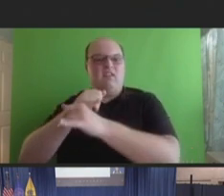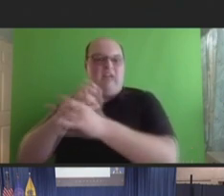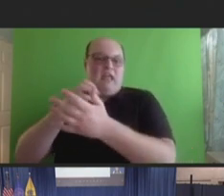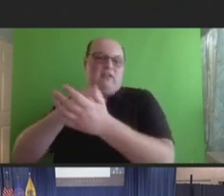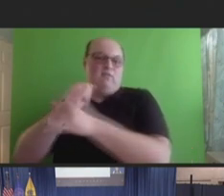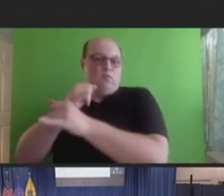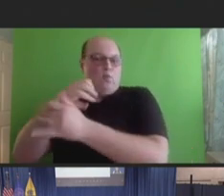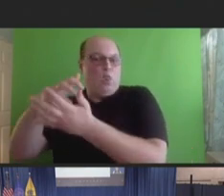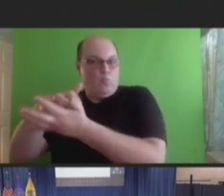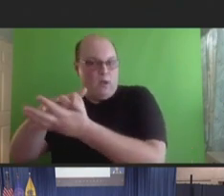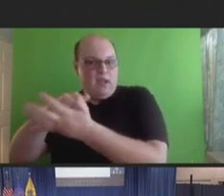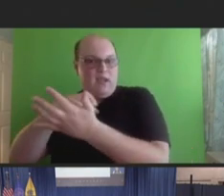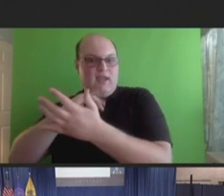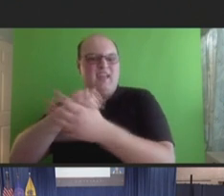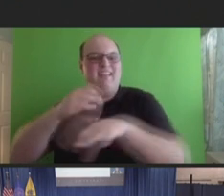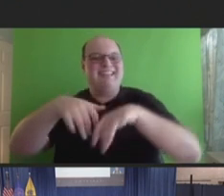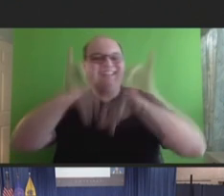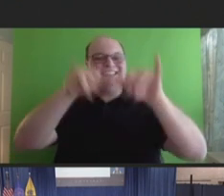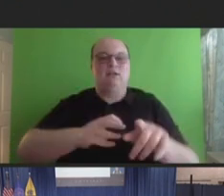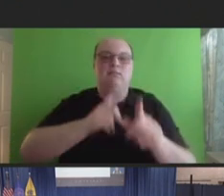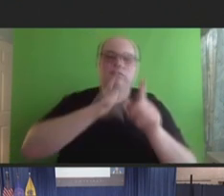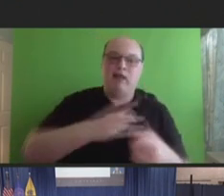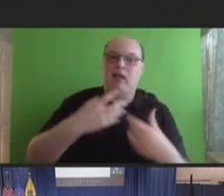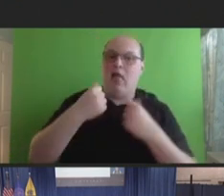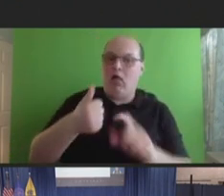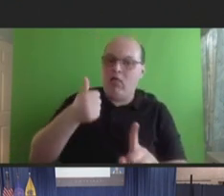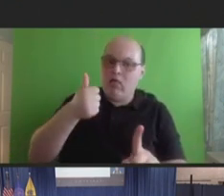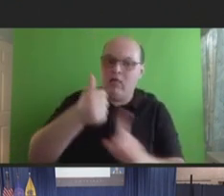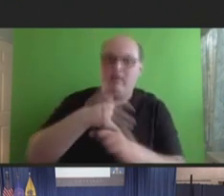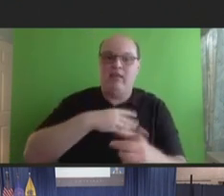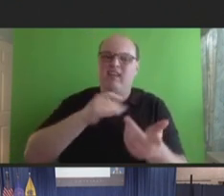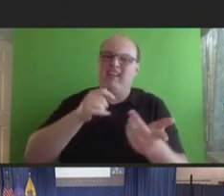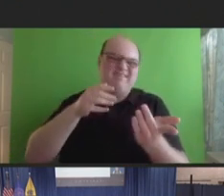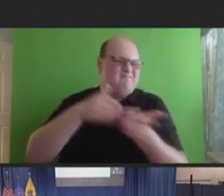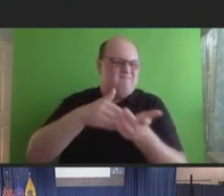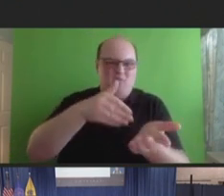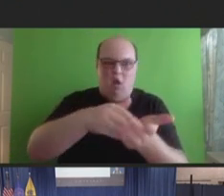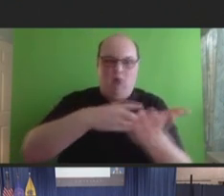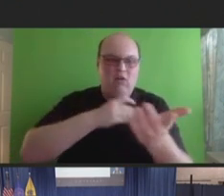local systemic reactions and health impacts were less frequently reported to V-safe after